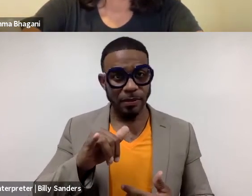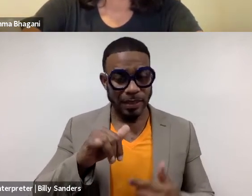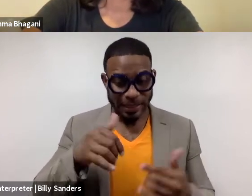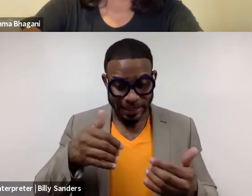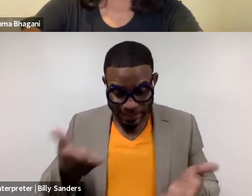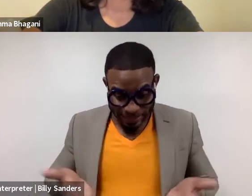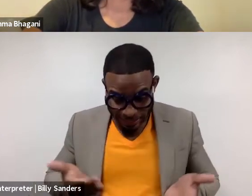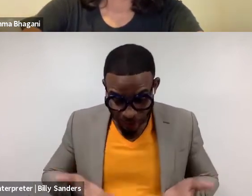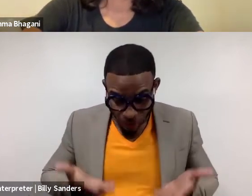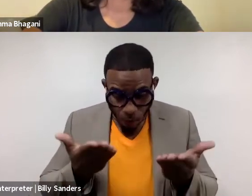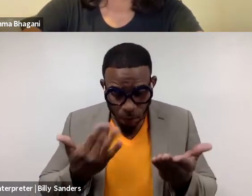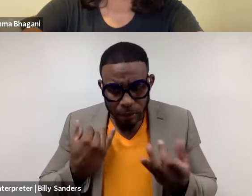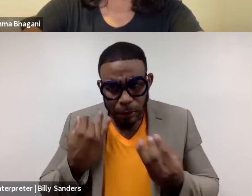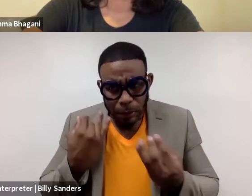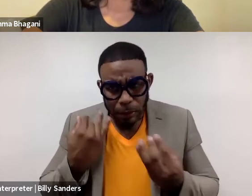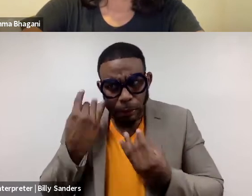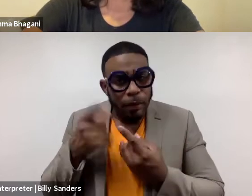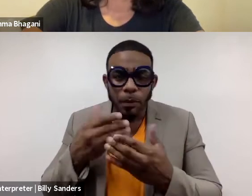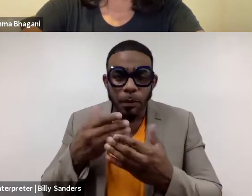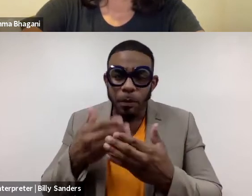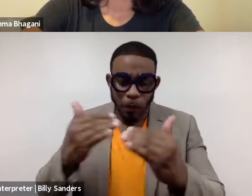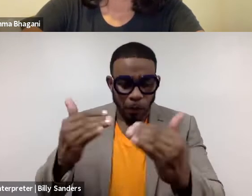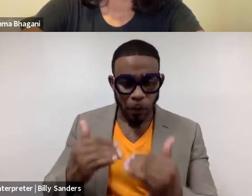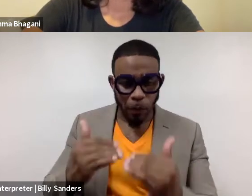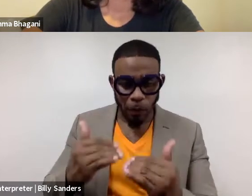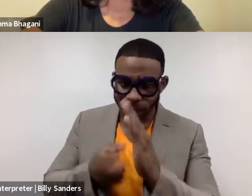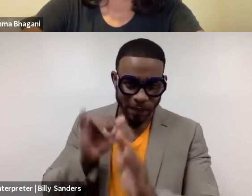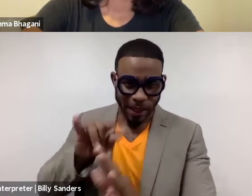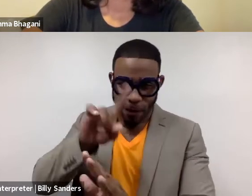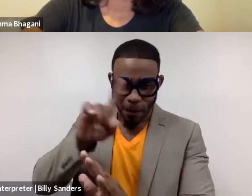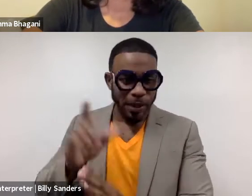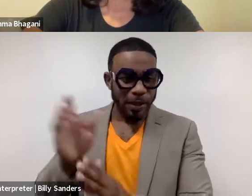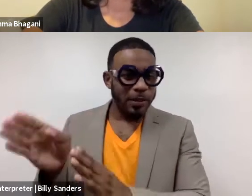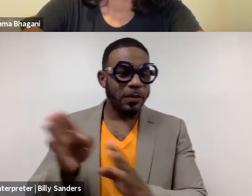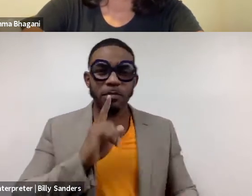to think about. But before we dive into that question, 'cause it's a huge question.